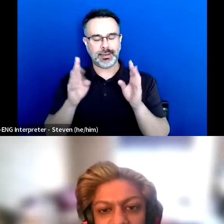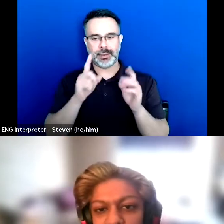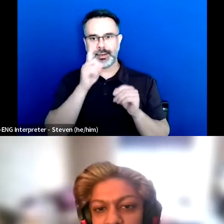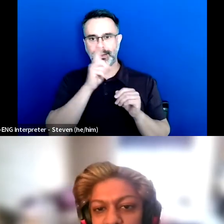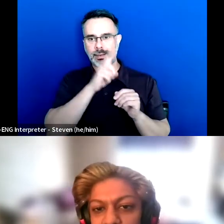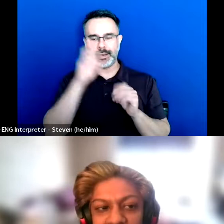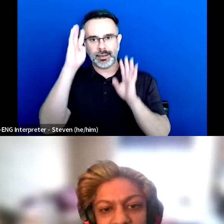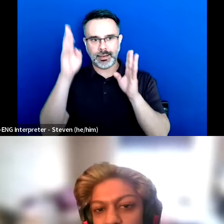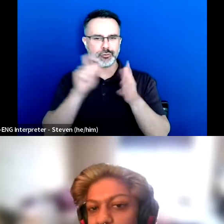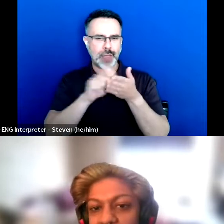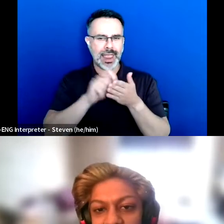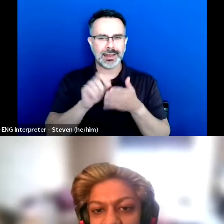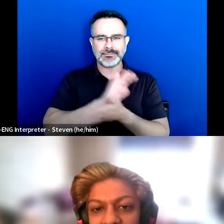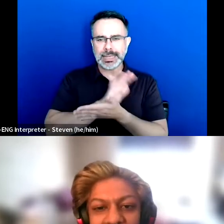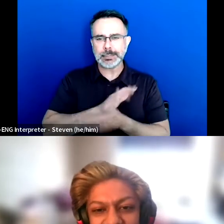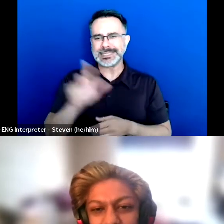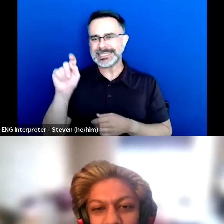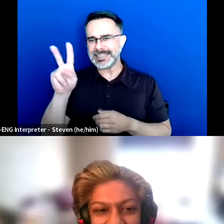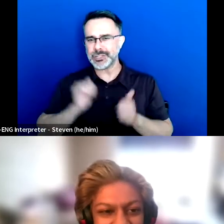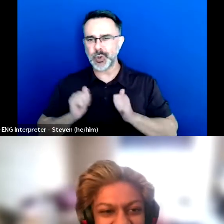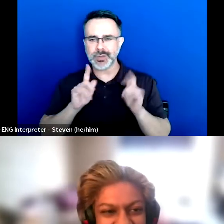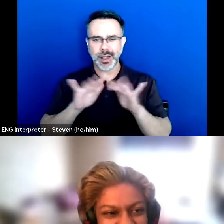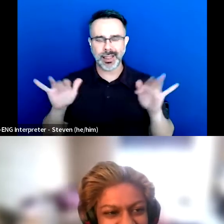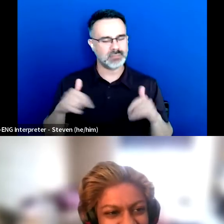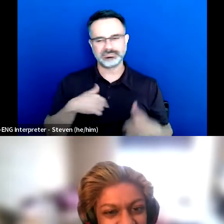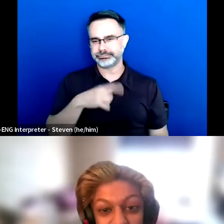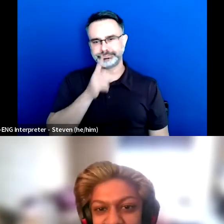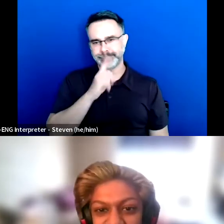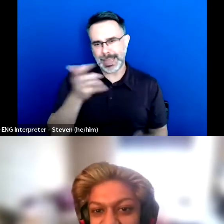and TV shows and things that that. I didn't want to be in nonfiction.